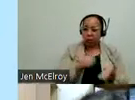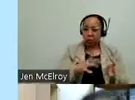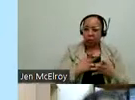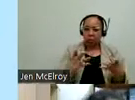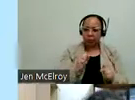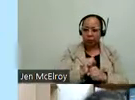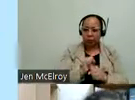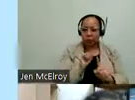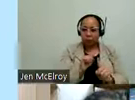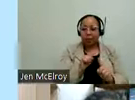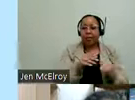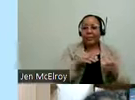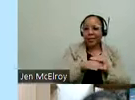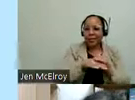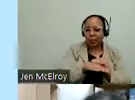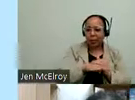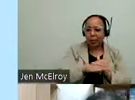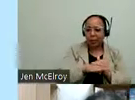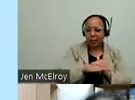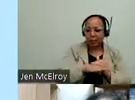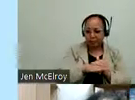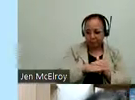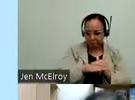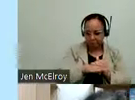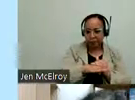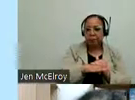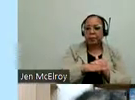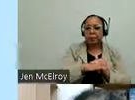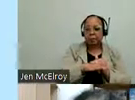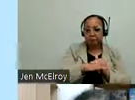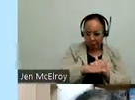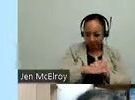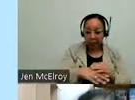work on is accessibility in emergency preparedness. And making sure that